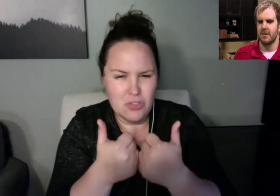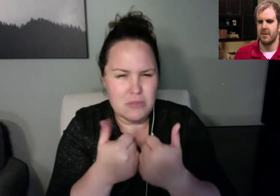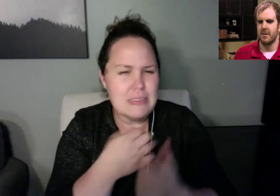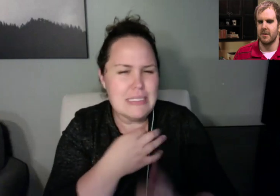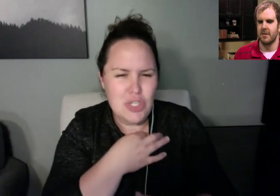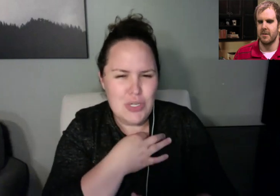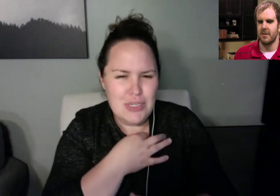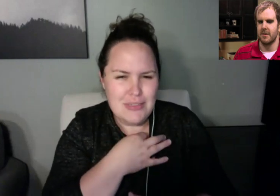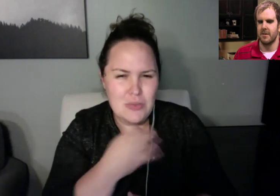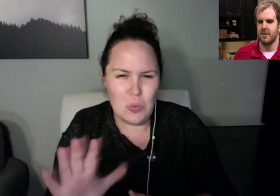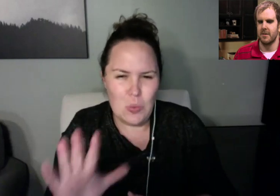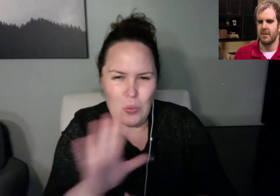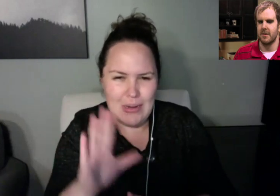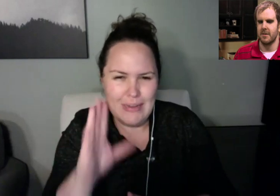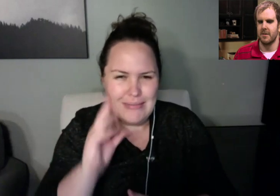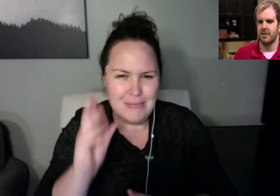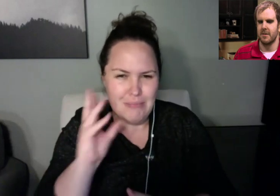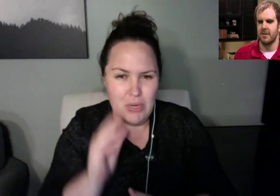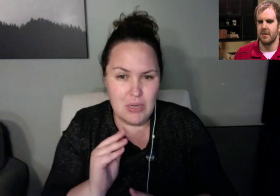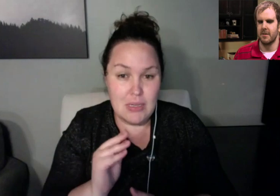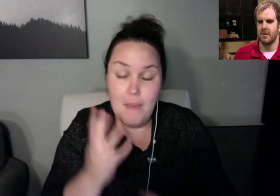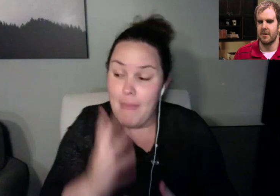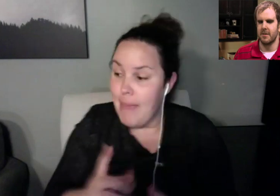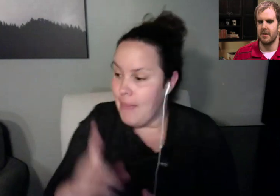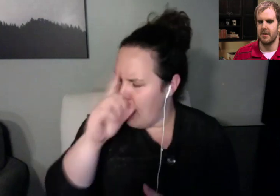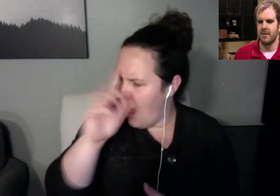of your grandpa is awesome. >> Tyler: Oh, thank you.